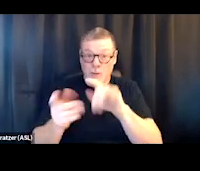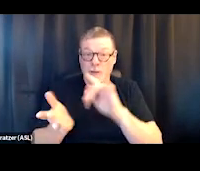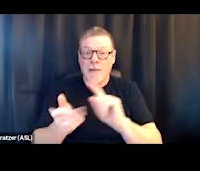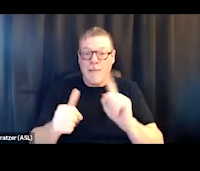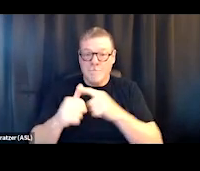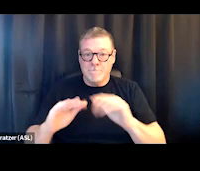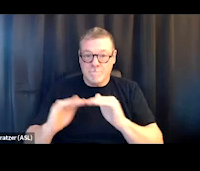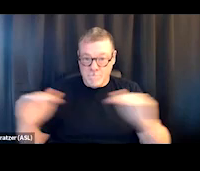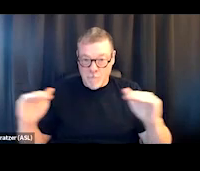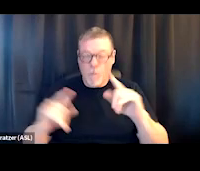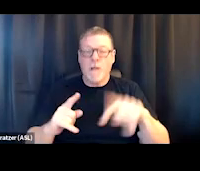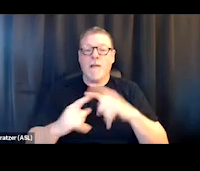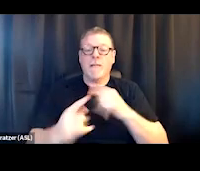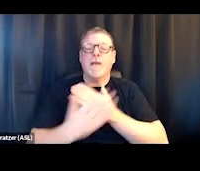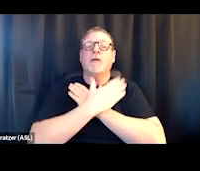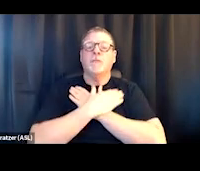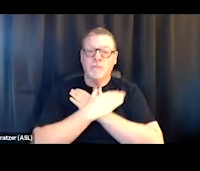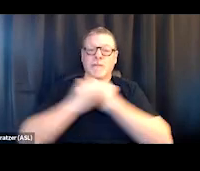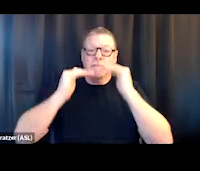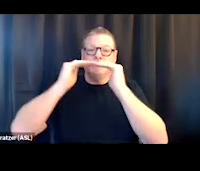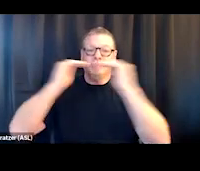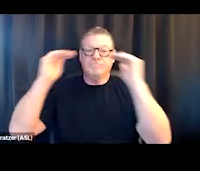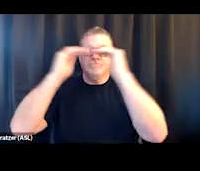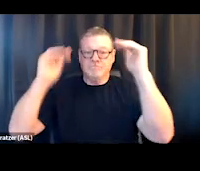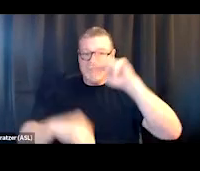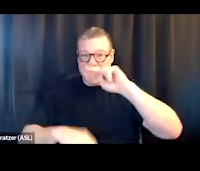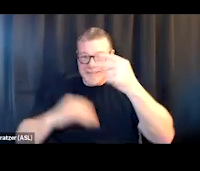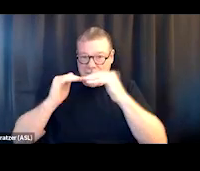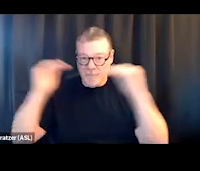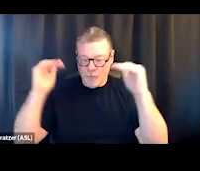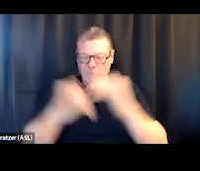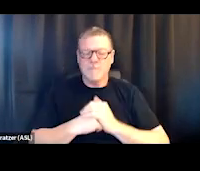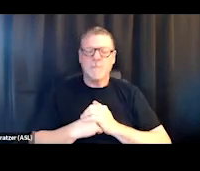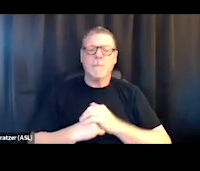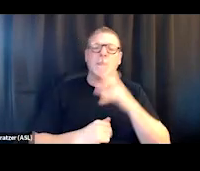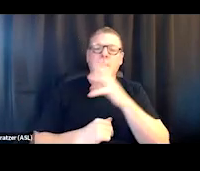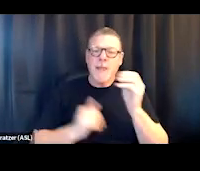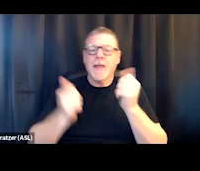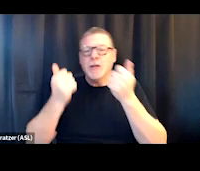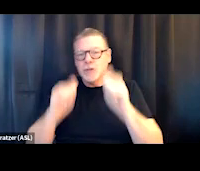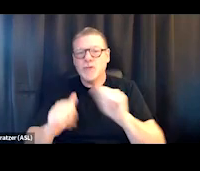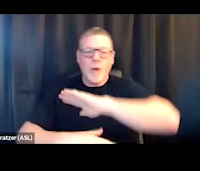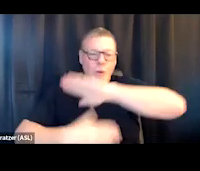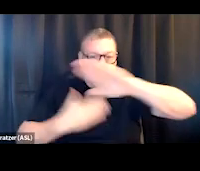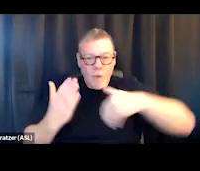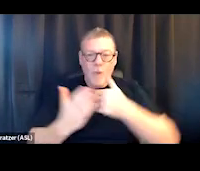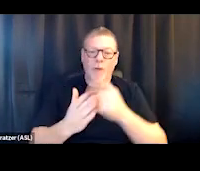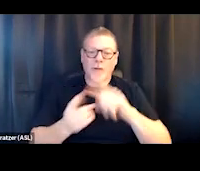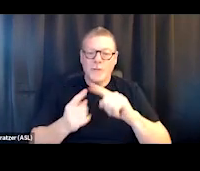and then respite was on the second floor. And we were kind of trying to be all things to all people as we opened up